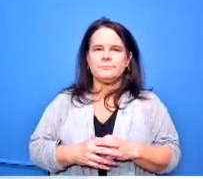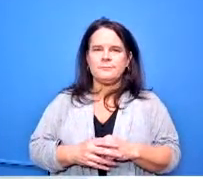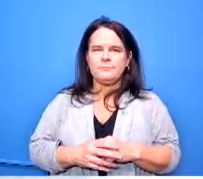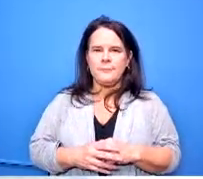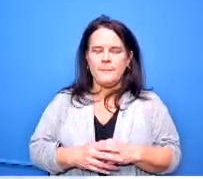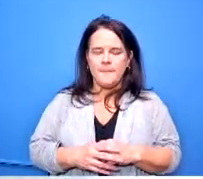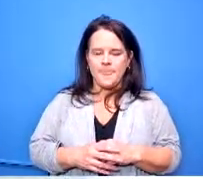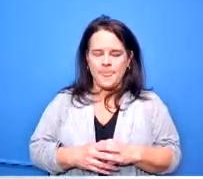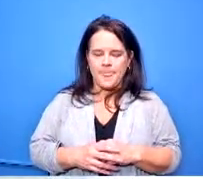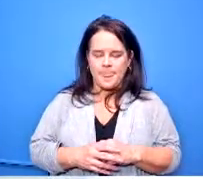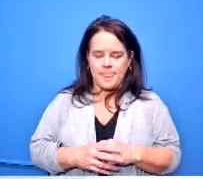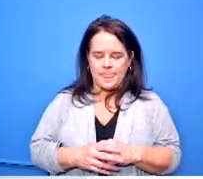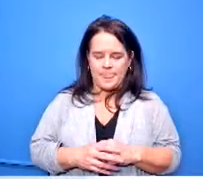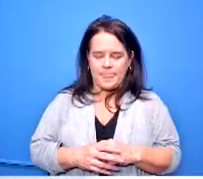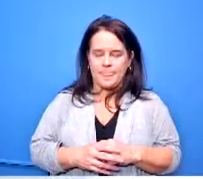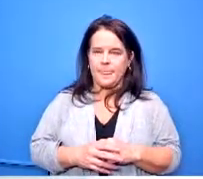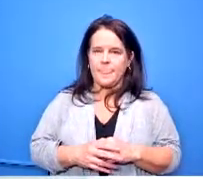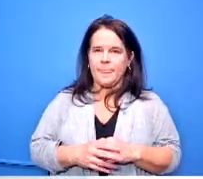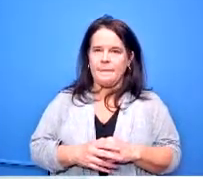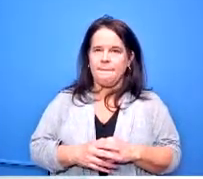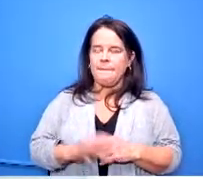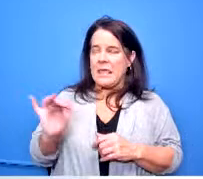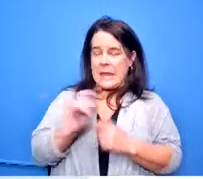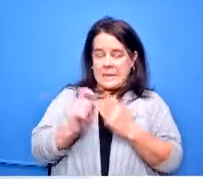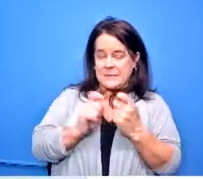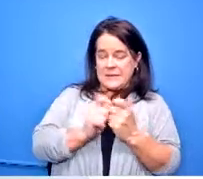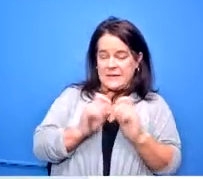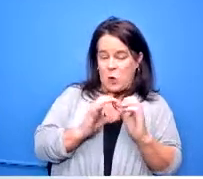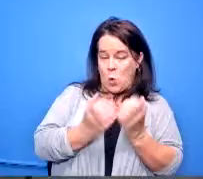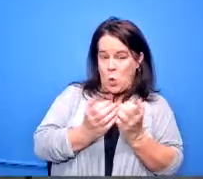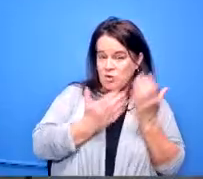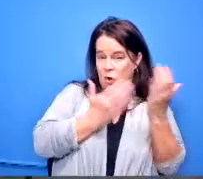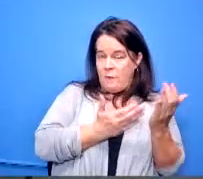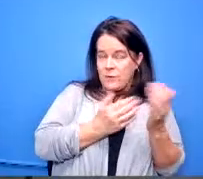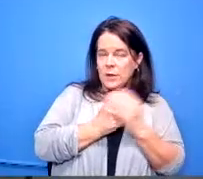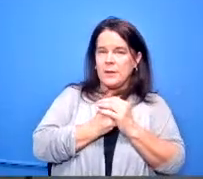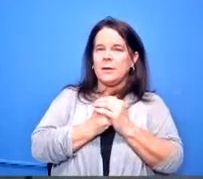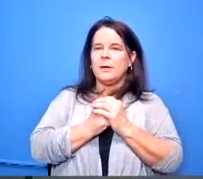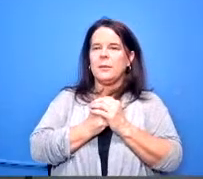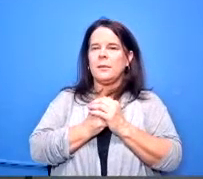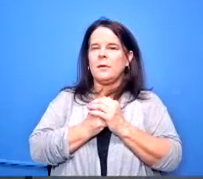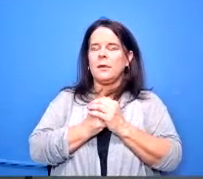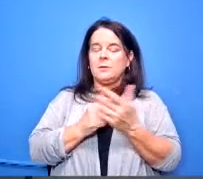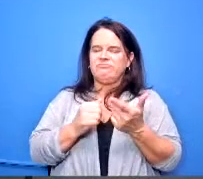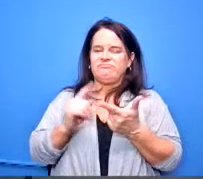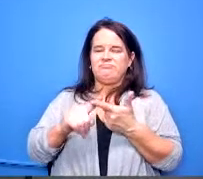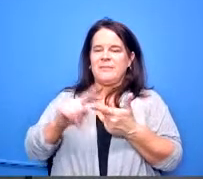as far as specific course offerings other than african-american history